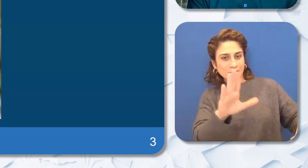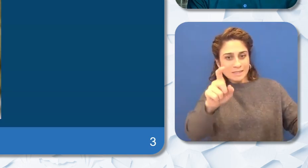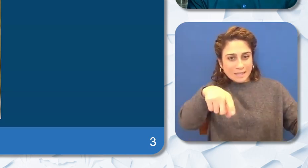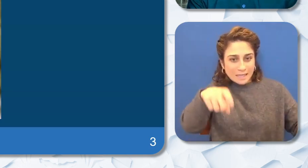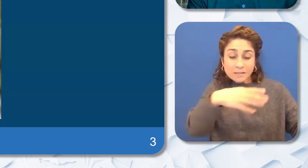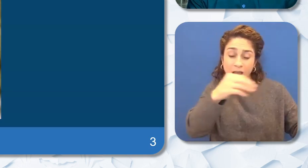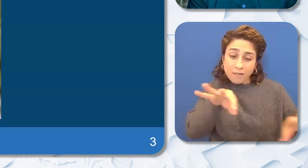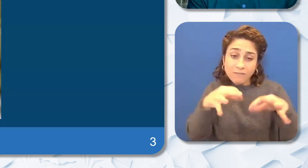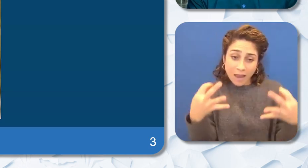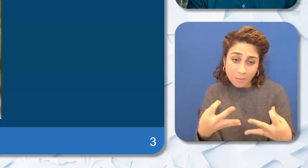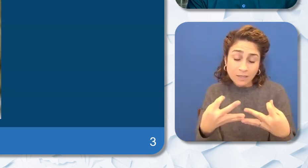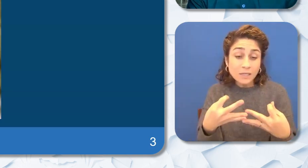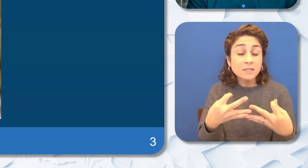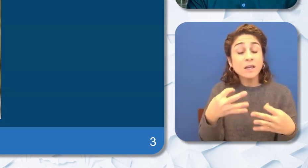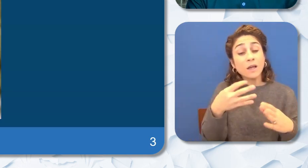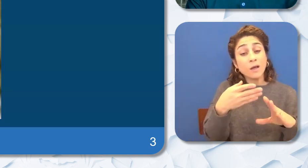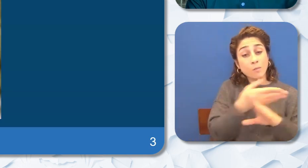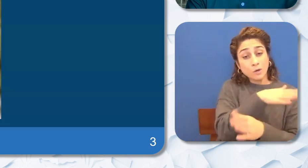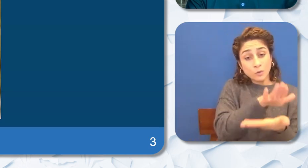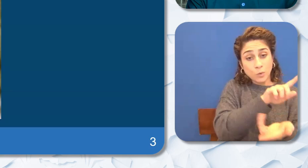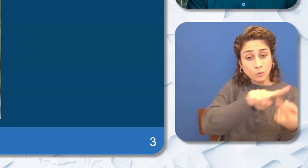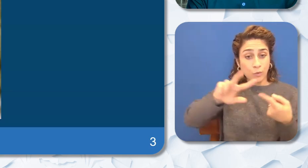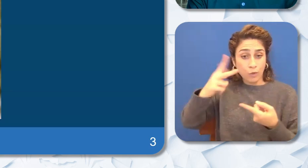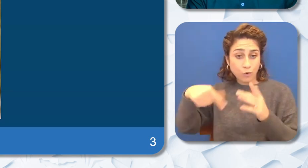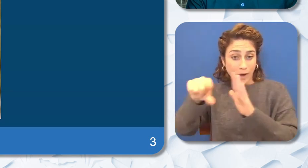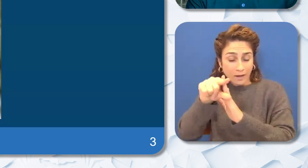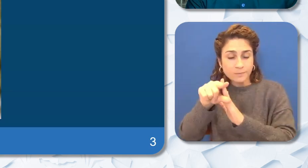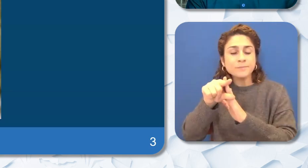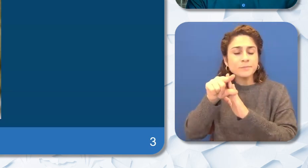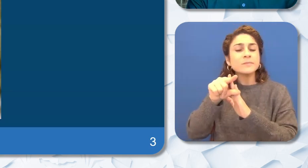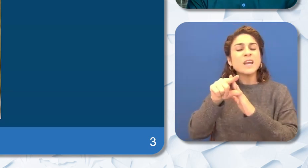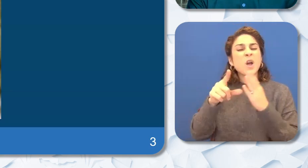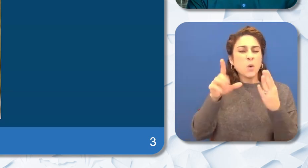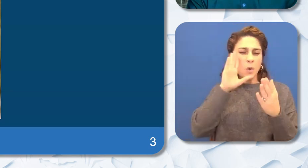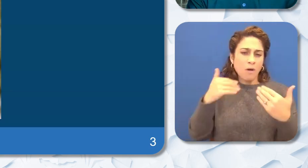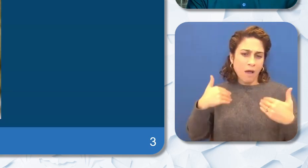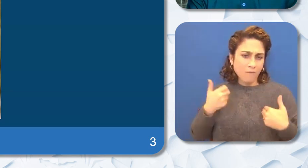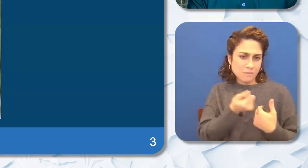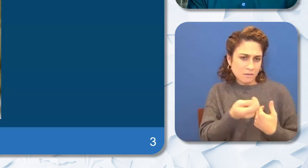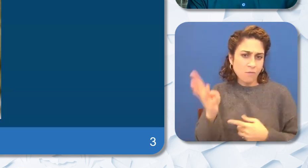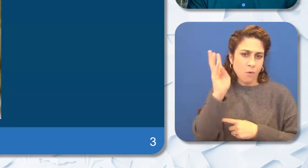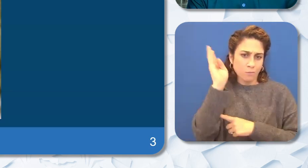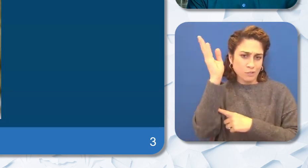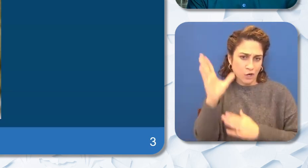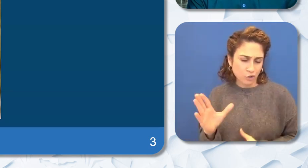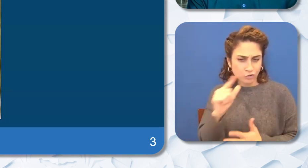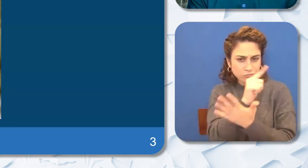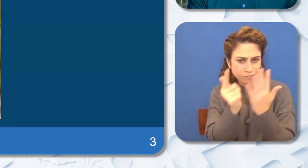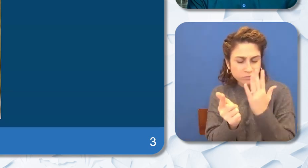grade. As you will hear from the presenters and panelists to day having a more diverse education